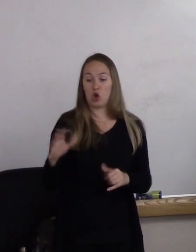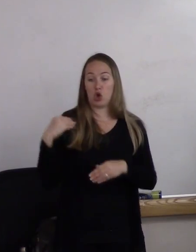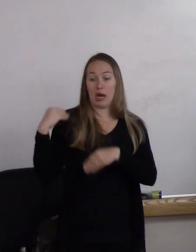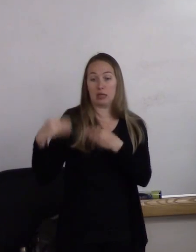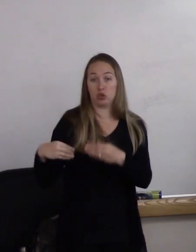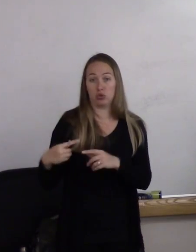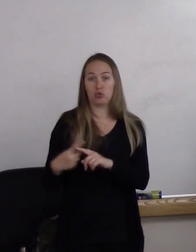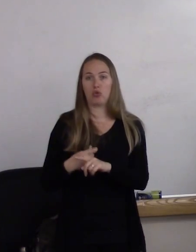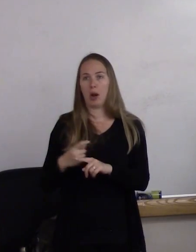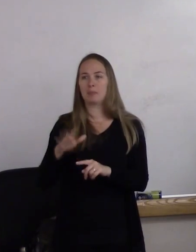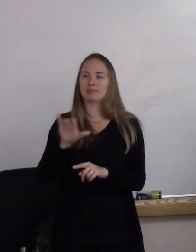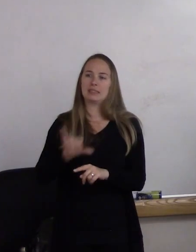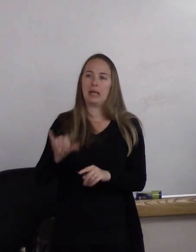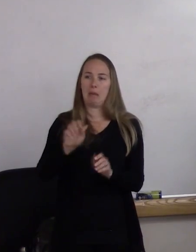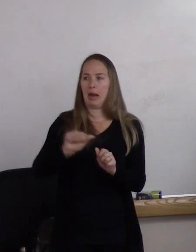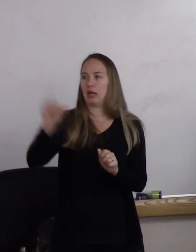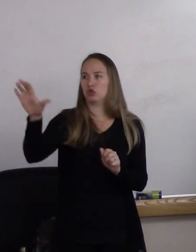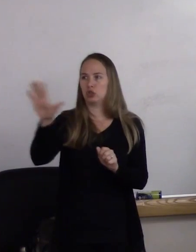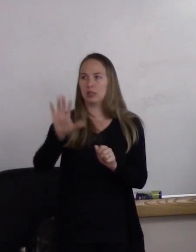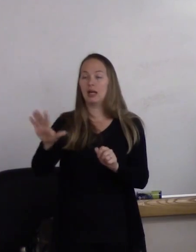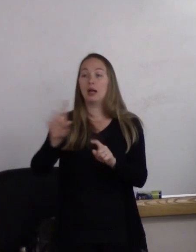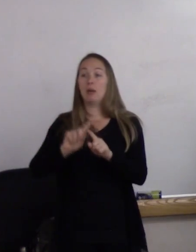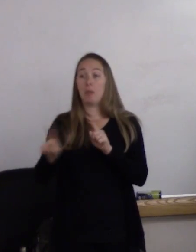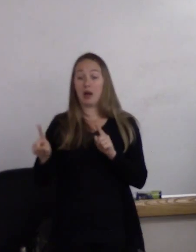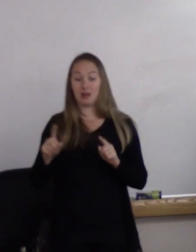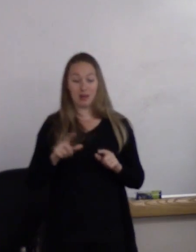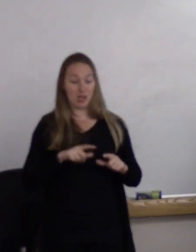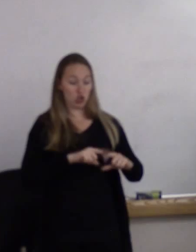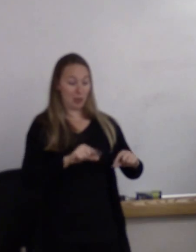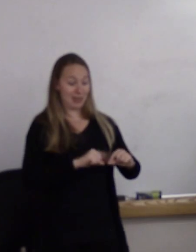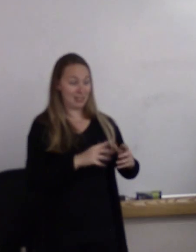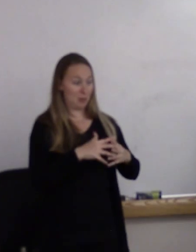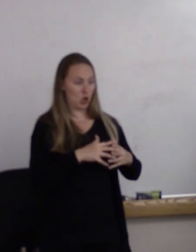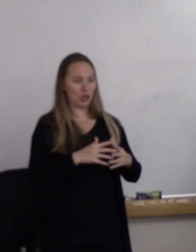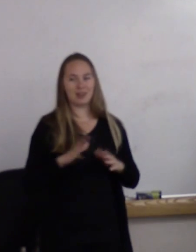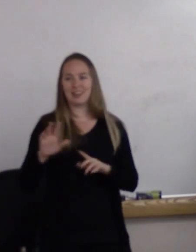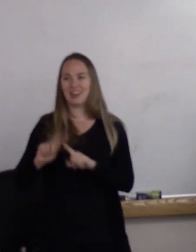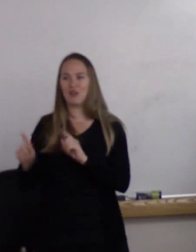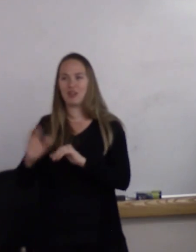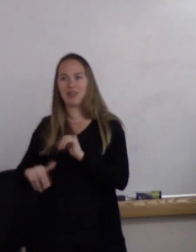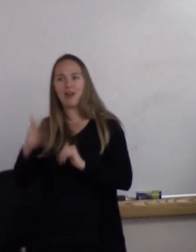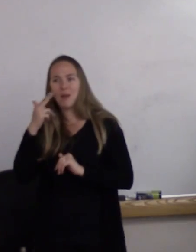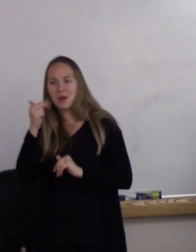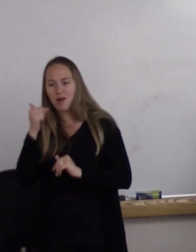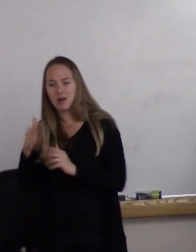but a Japanese-American is very different from a Hmong-American who's very different from a Korean-American.